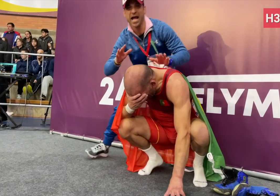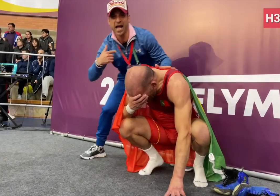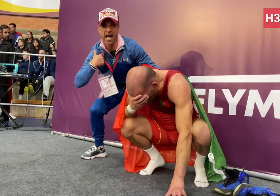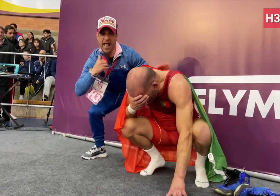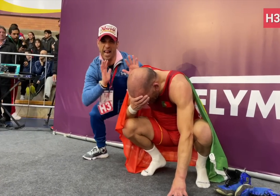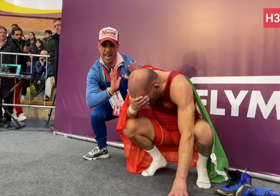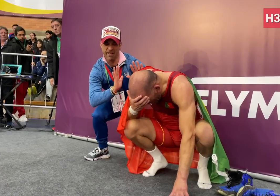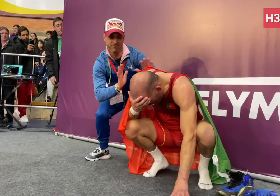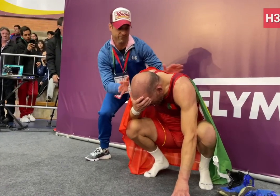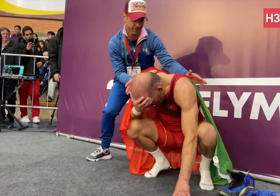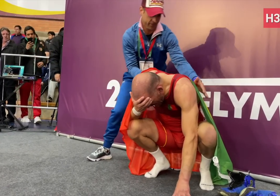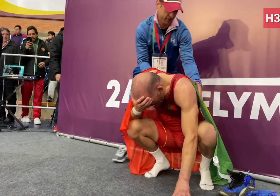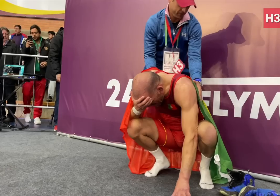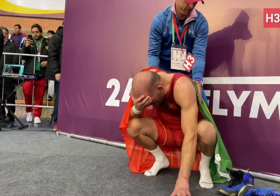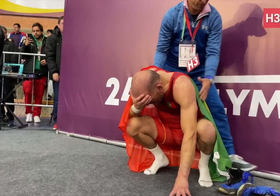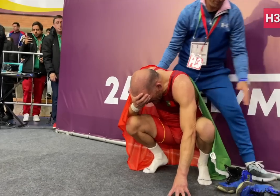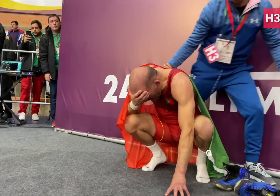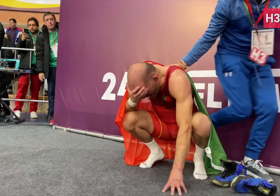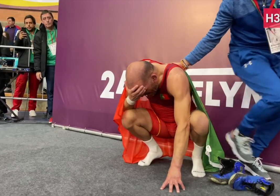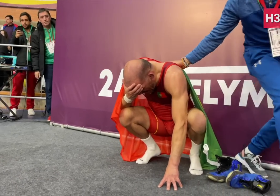I’ll leave him alone.